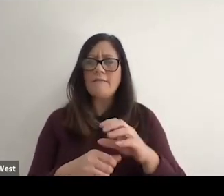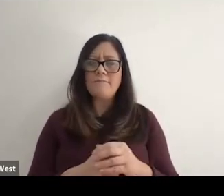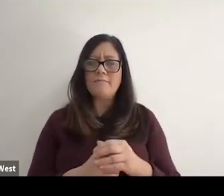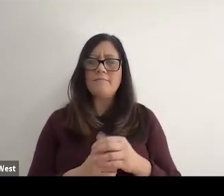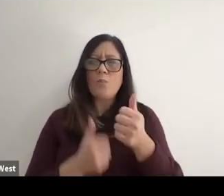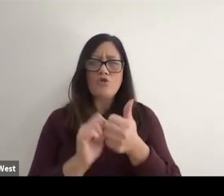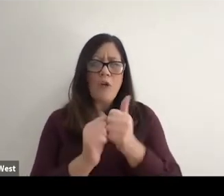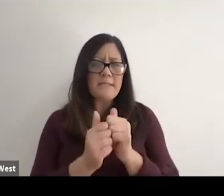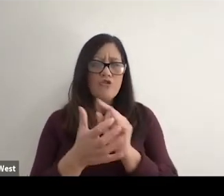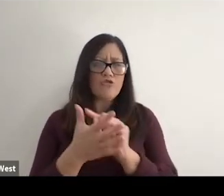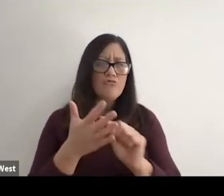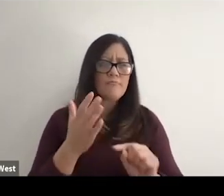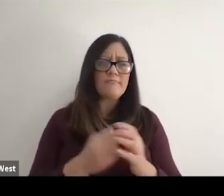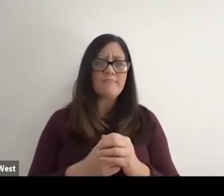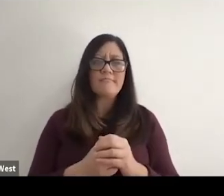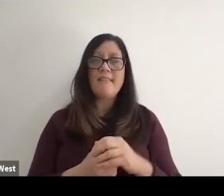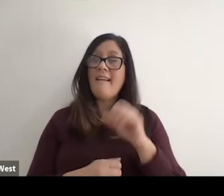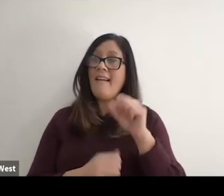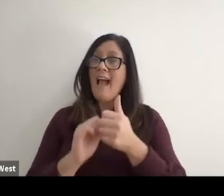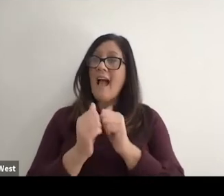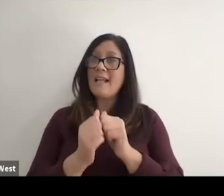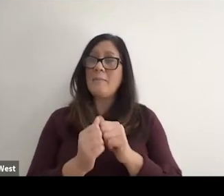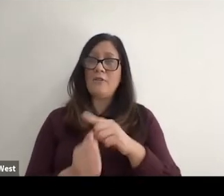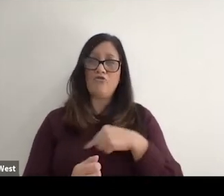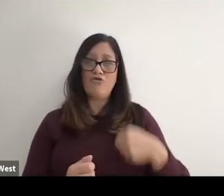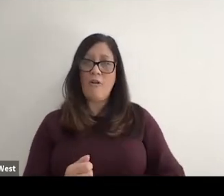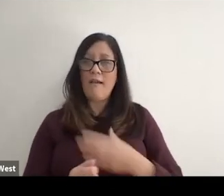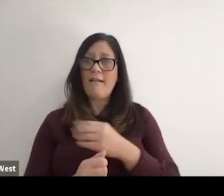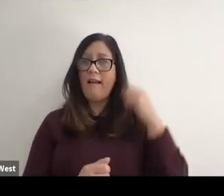Yeah, so I I compete in Beijing and London and I was a